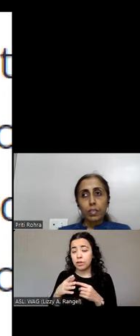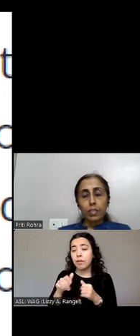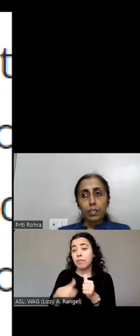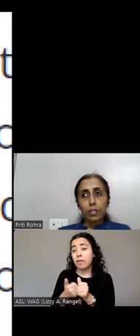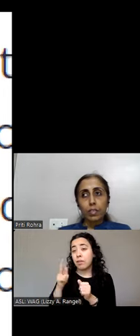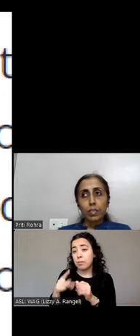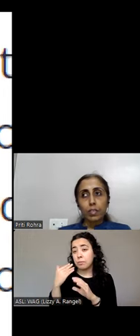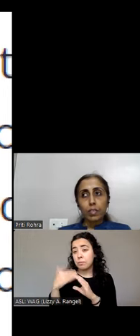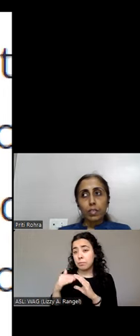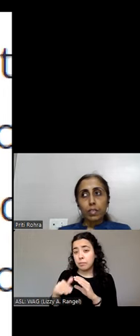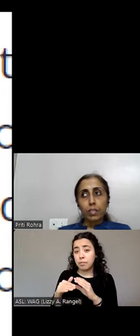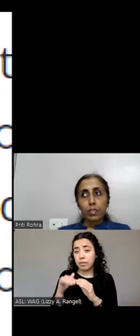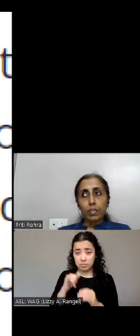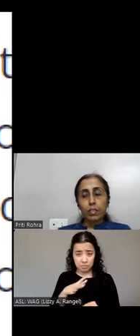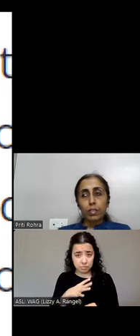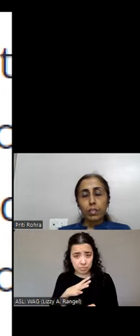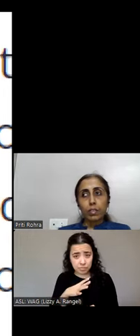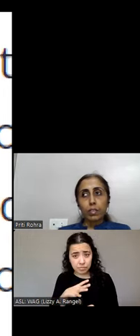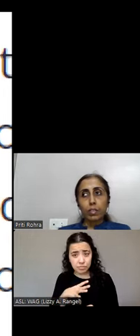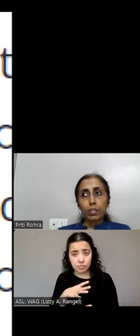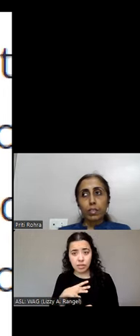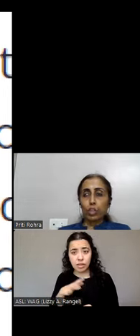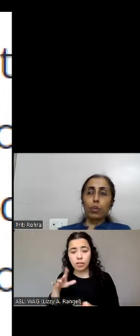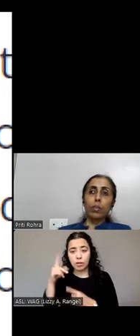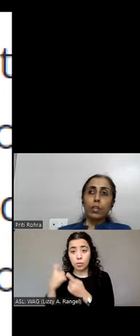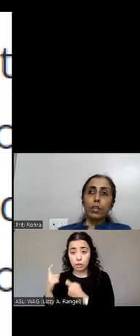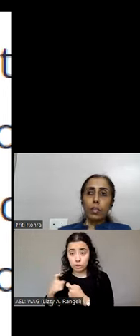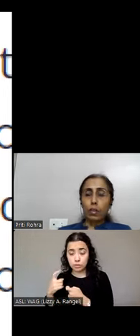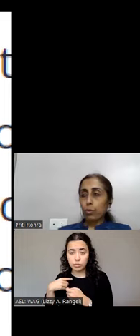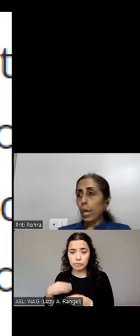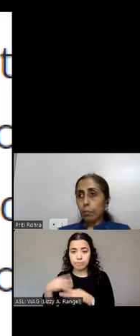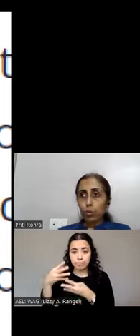we can share the list with you. >> PRITI ROHRA: Sure. I would be happy to,